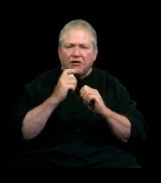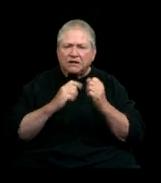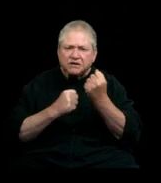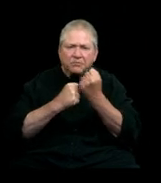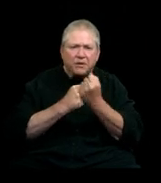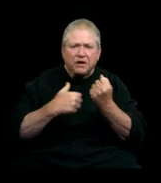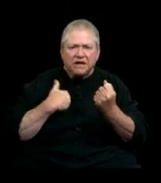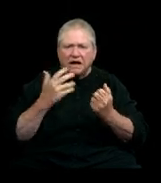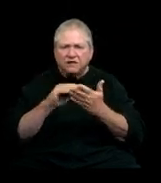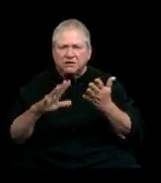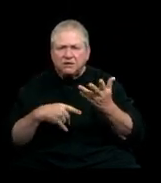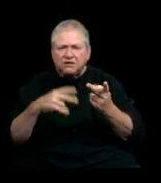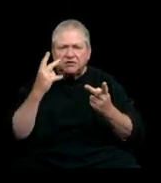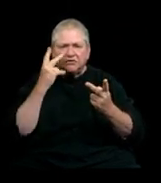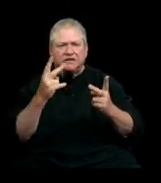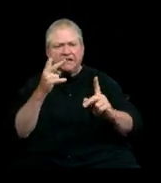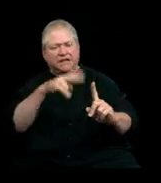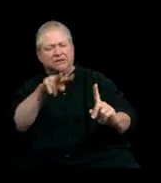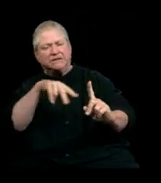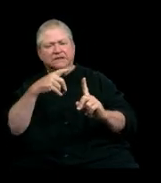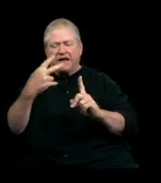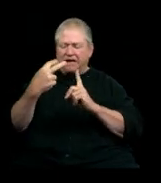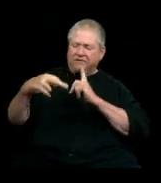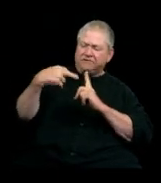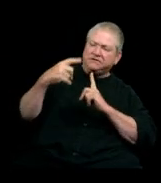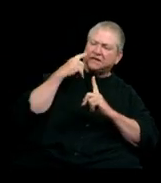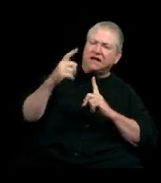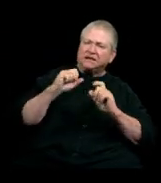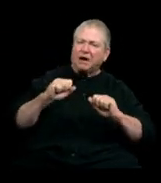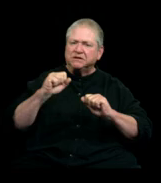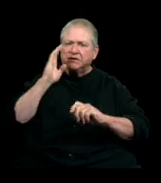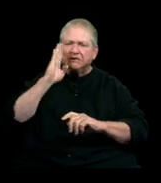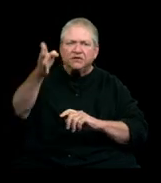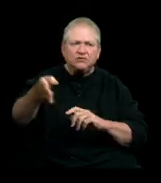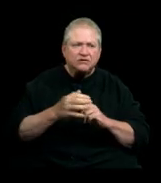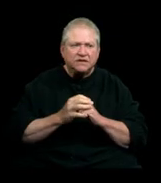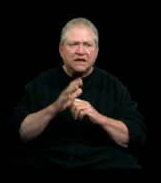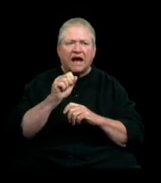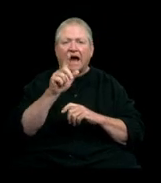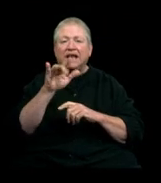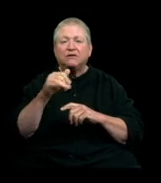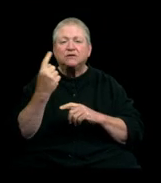to see themselves in a different kind of way and see the possibilities for their future. Allie was one of our first mentors.